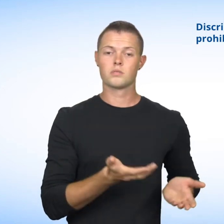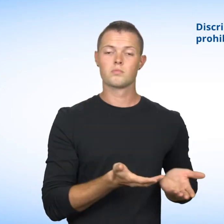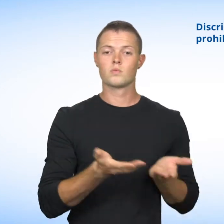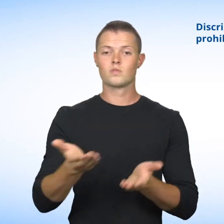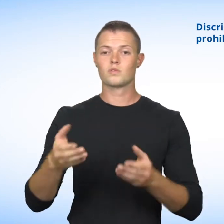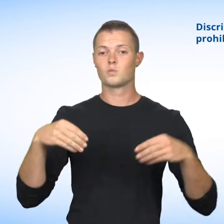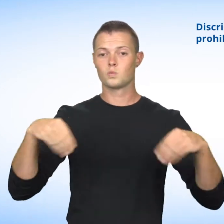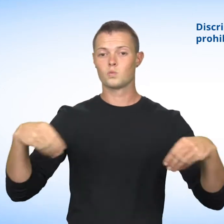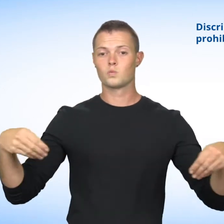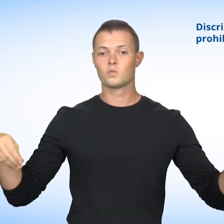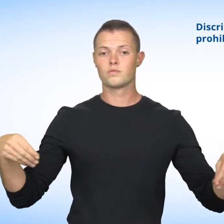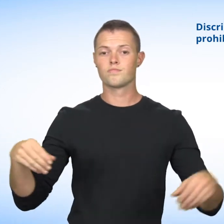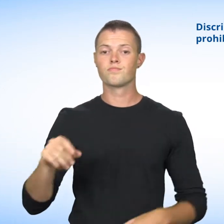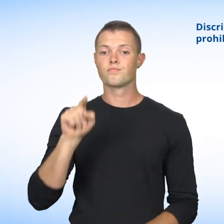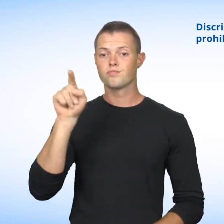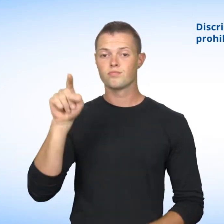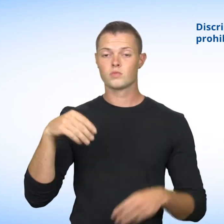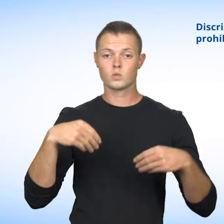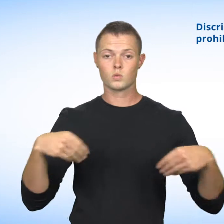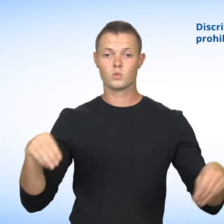a merchant cannot deny access to his store